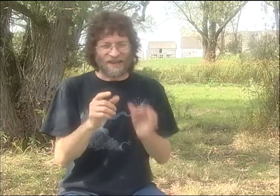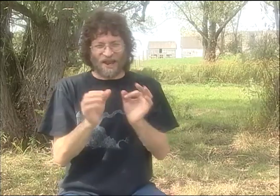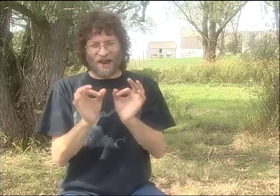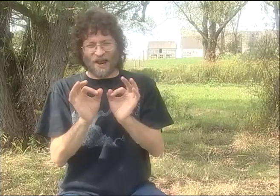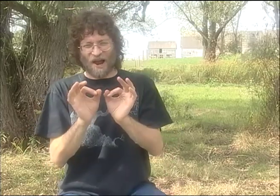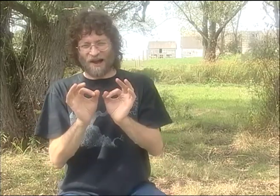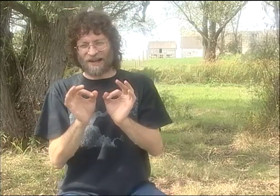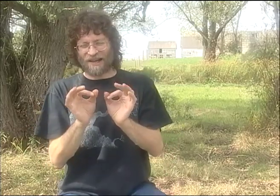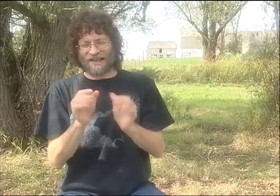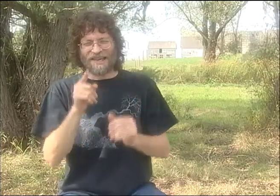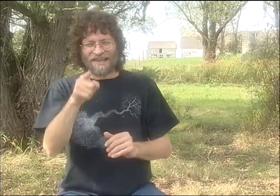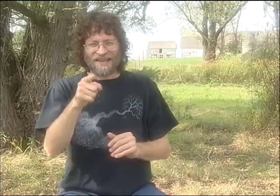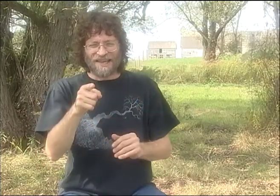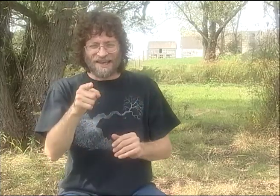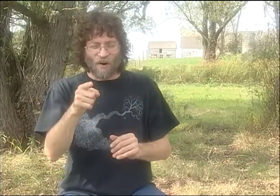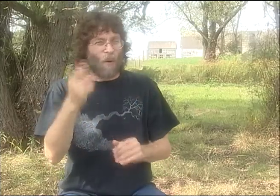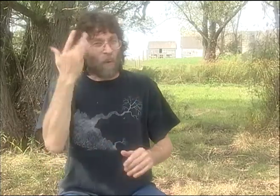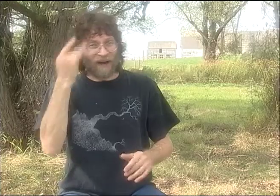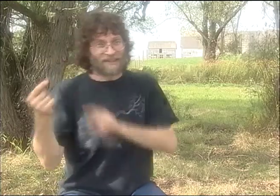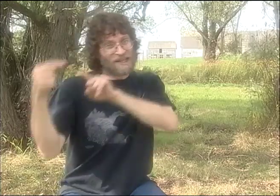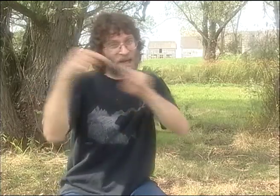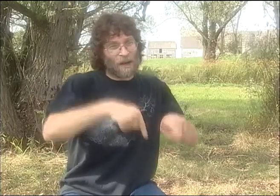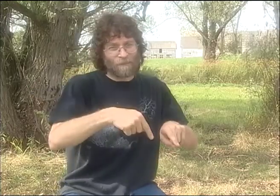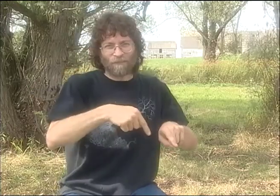I DON'T REALLY REMEMBER WHAT HIS DAY JOB WAS BACK THEN.